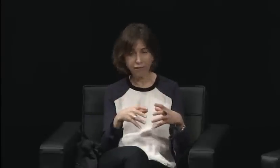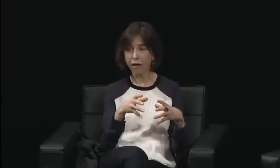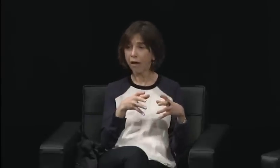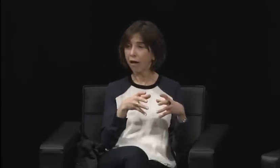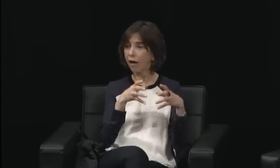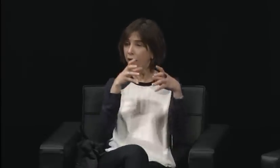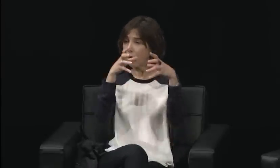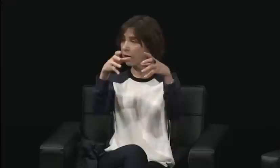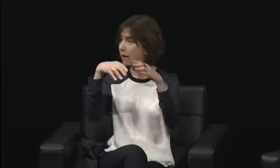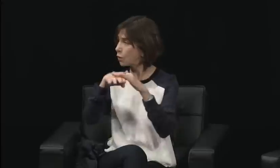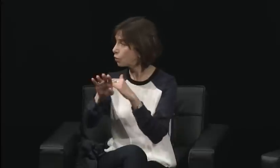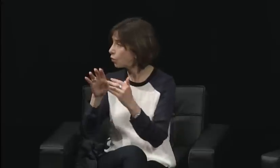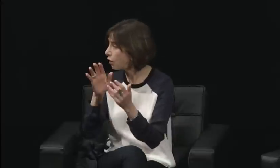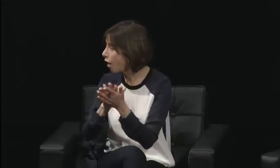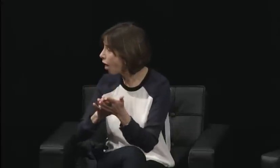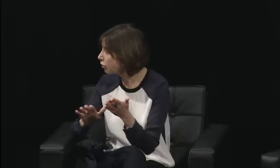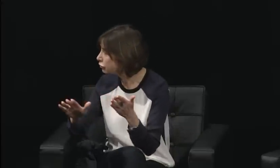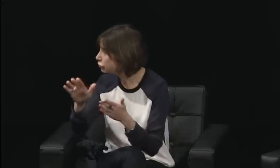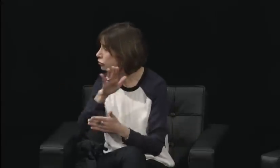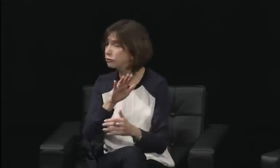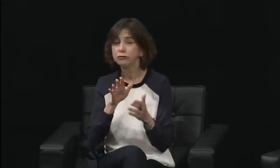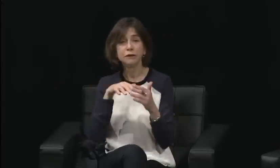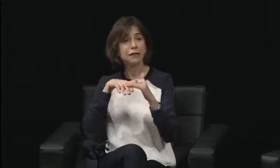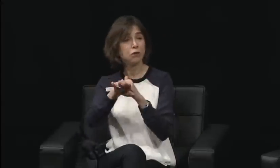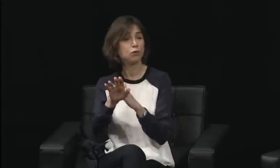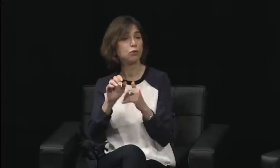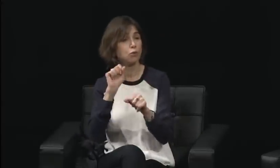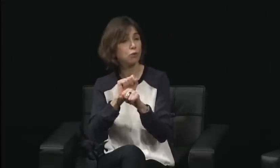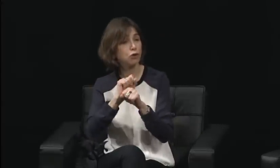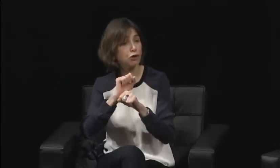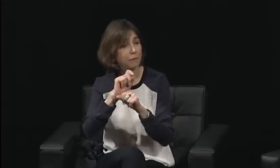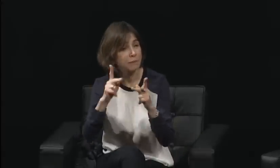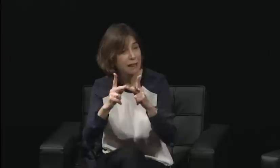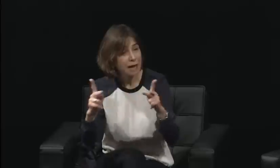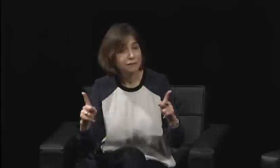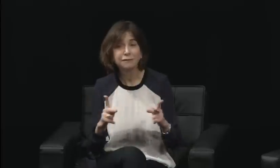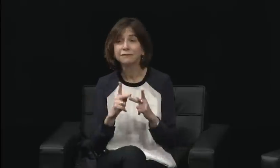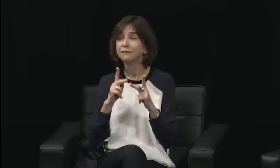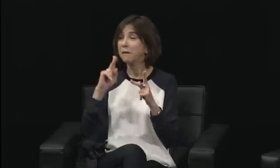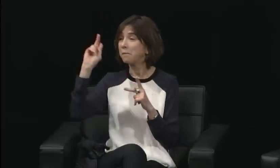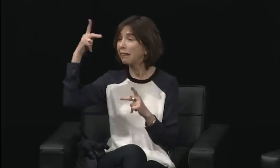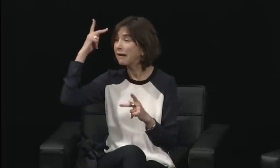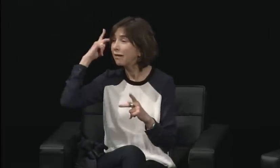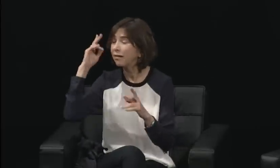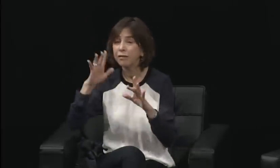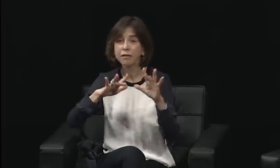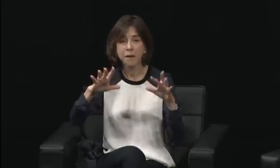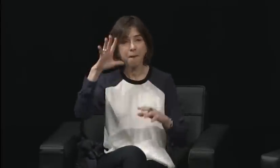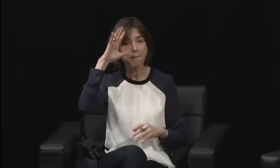That was the common denominator as everyone said, and as Jane mentioned, the color of skin,